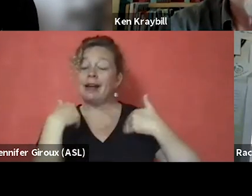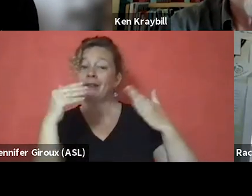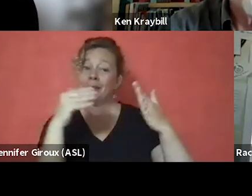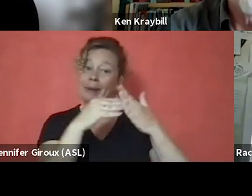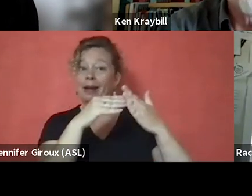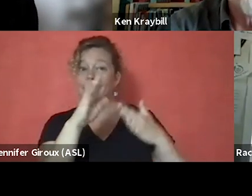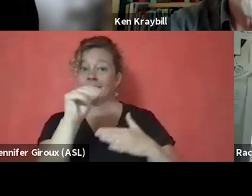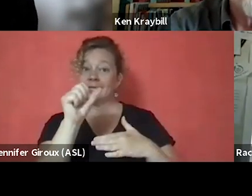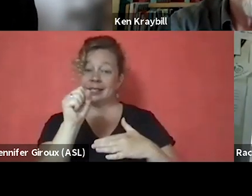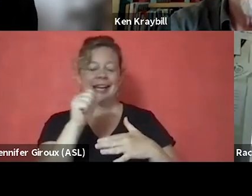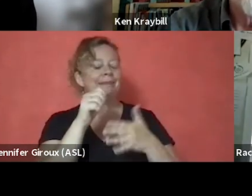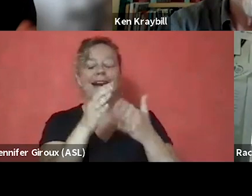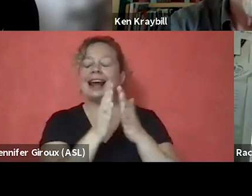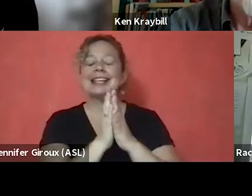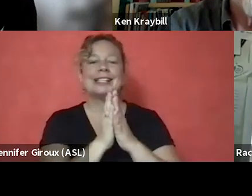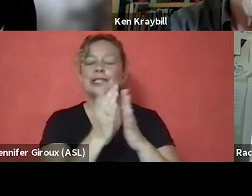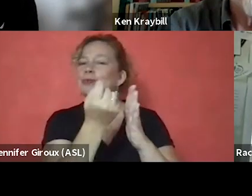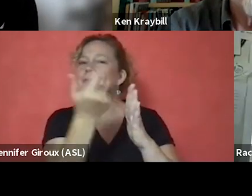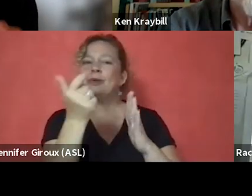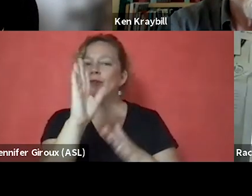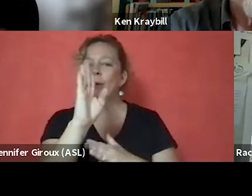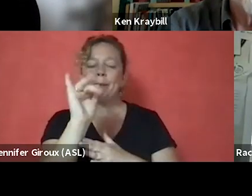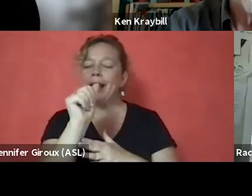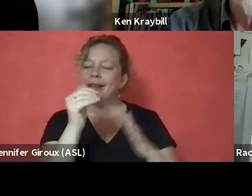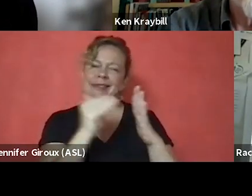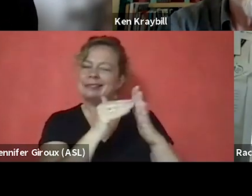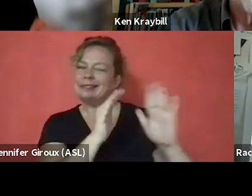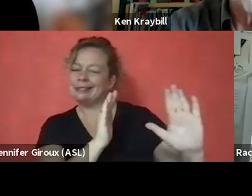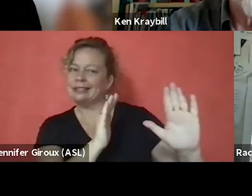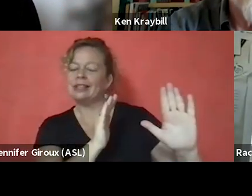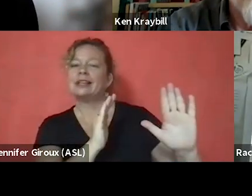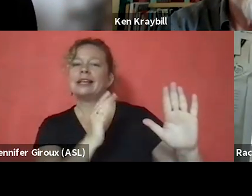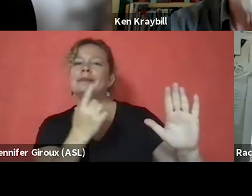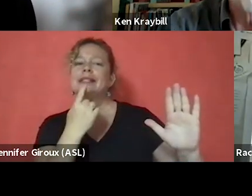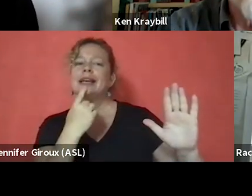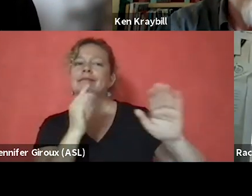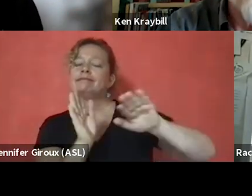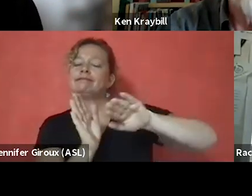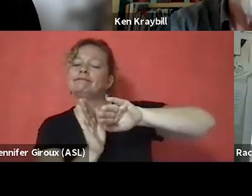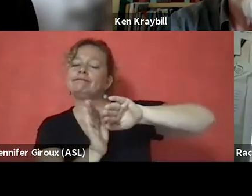And I'm not asking you to remove your bias. I'm just asking you to set it aside long enough,